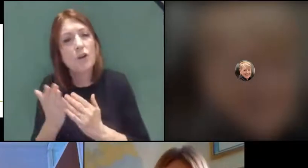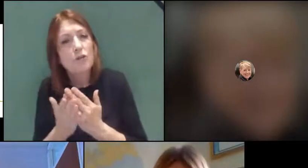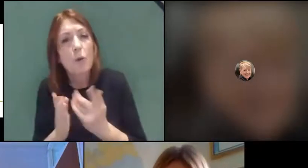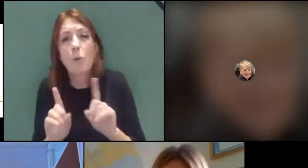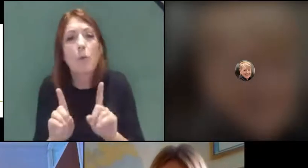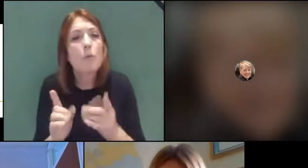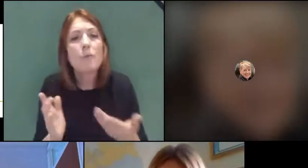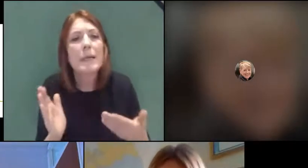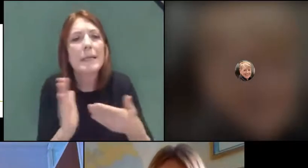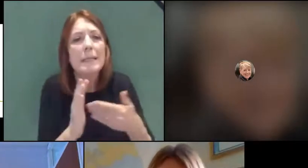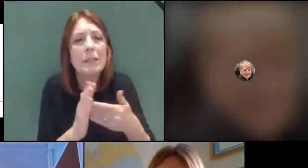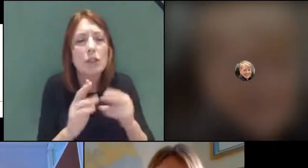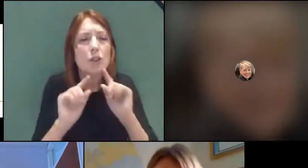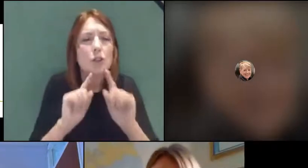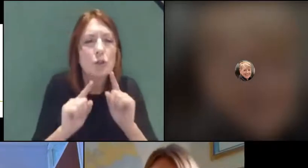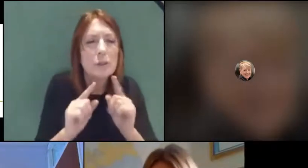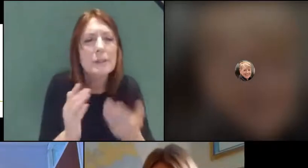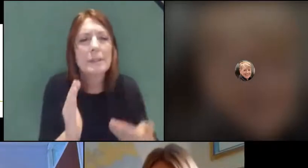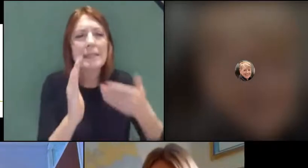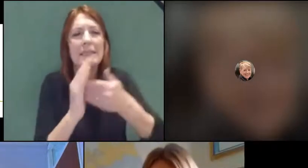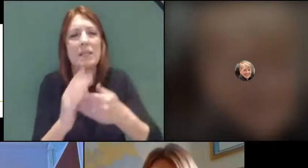additional support at school, so that's been extended.